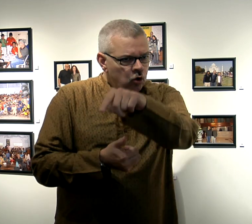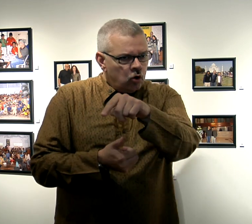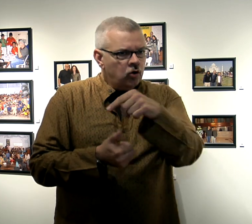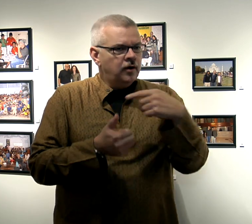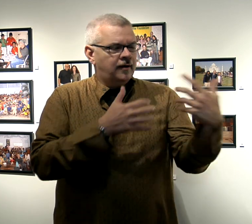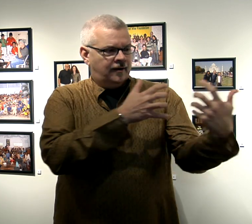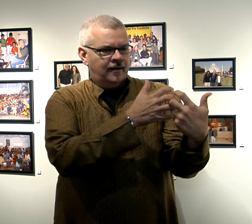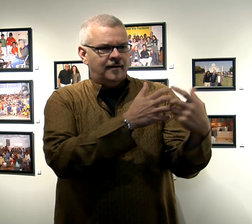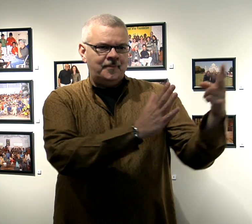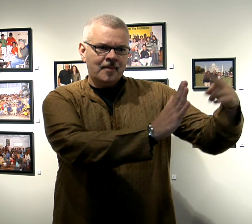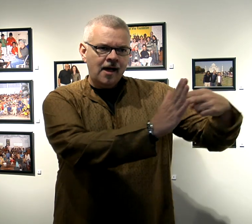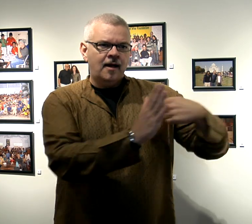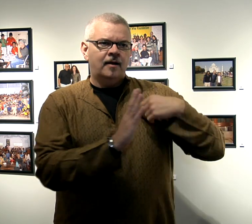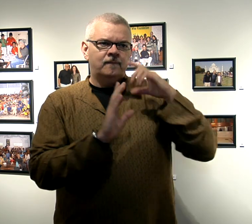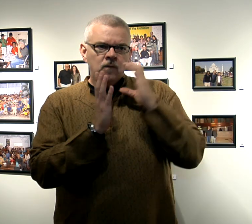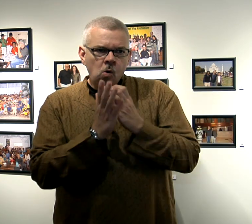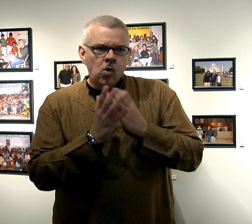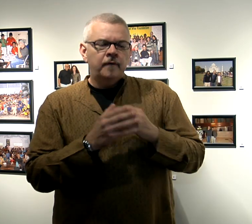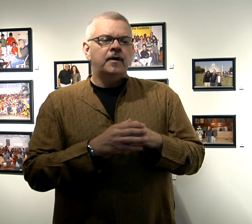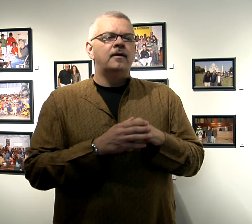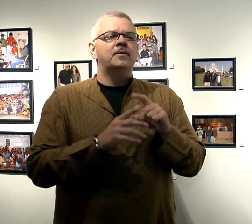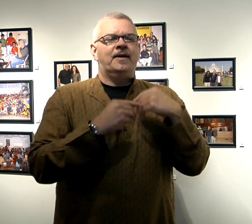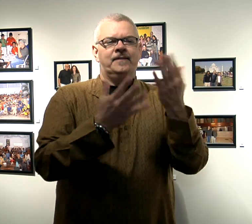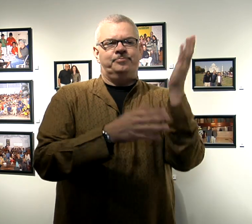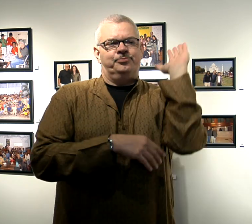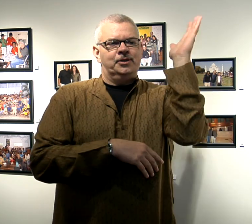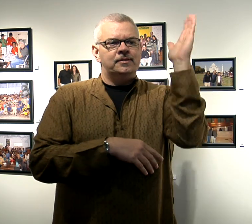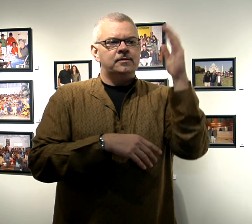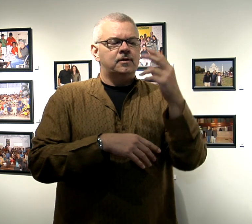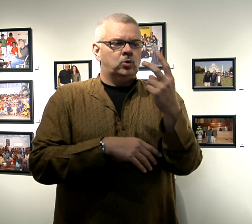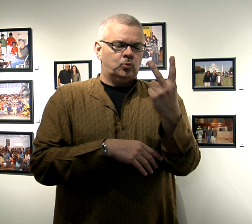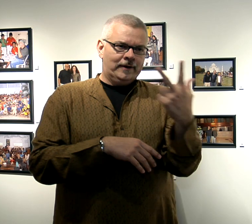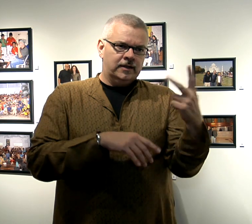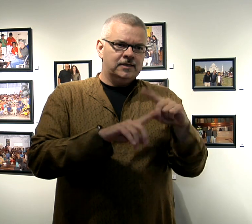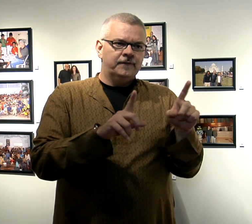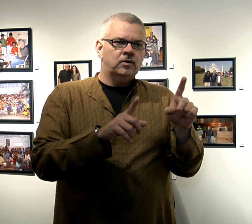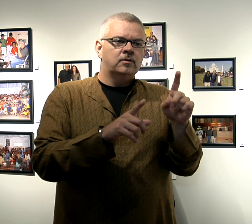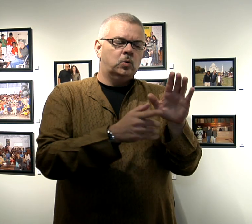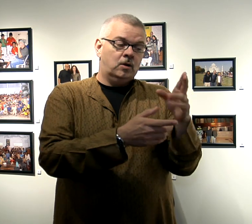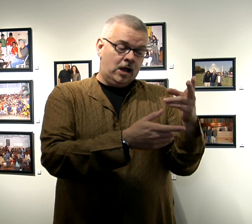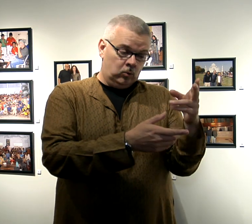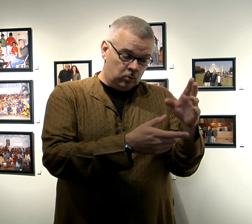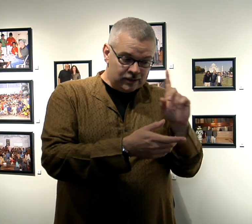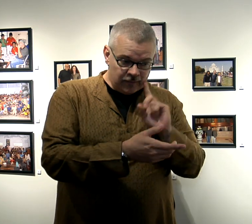of his paintings and my photographs. I also gave a presentation at several deaf schools